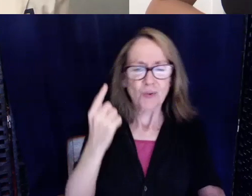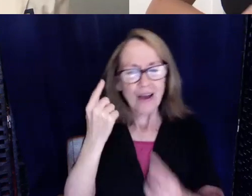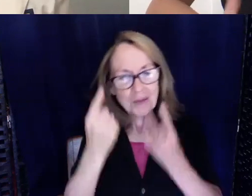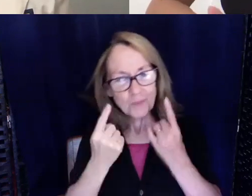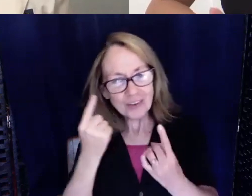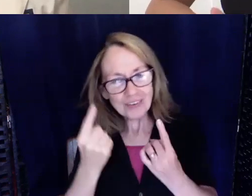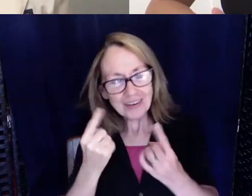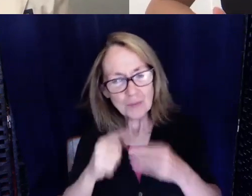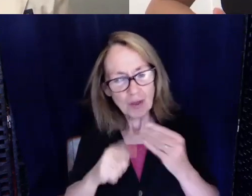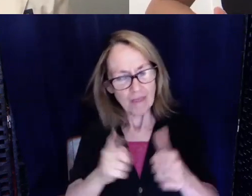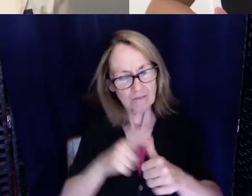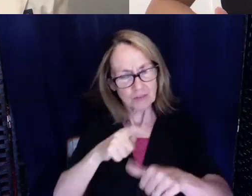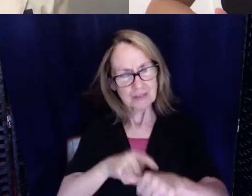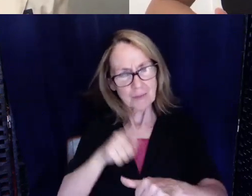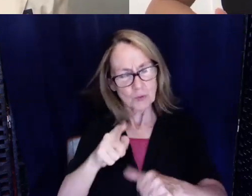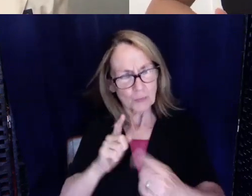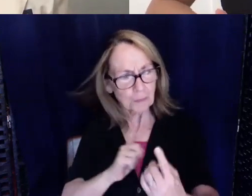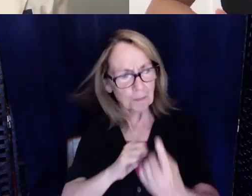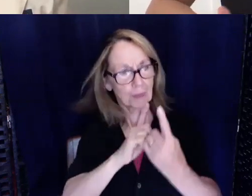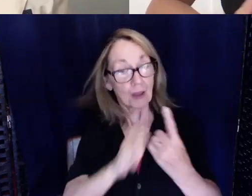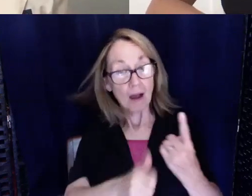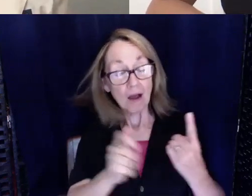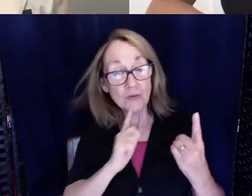the first time that you encountered other deaf and hard of hearing